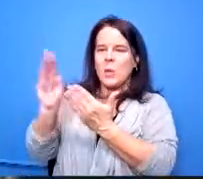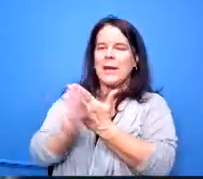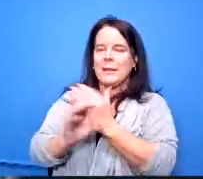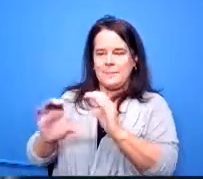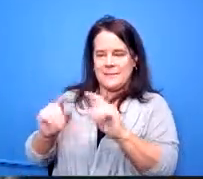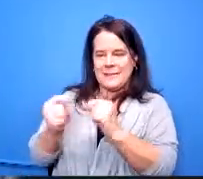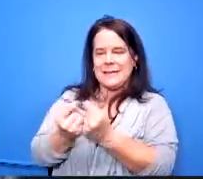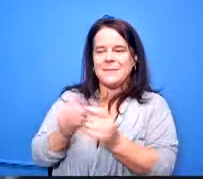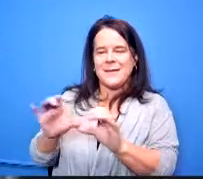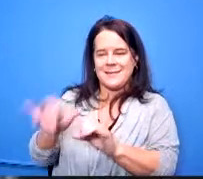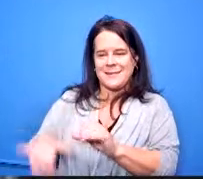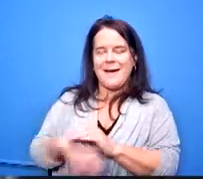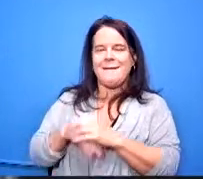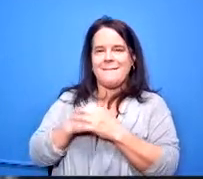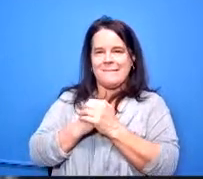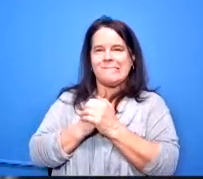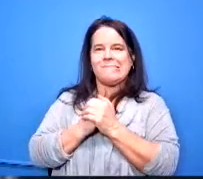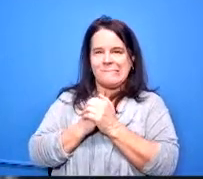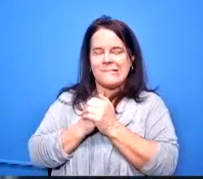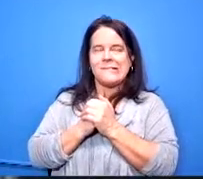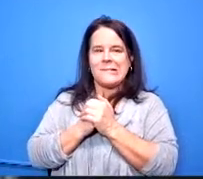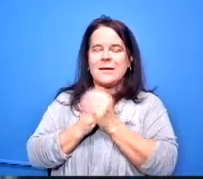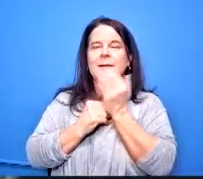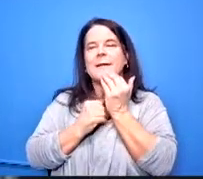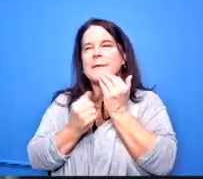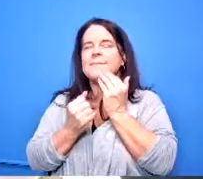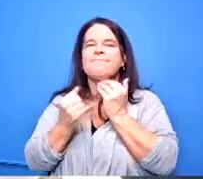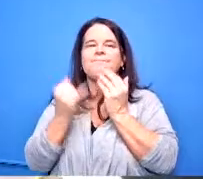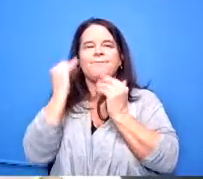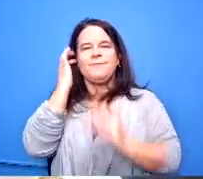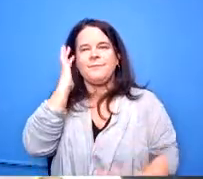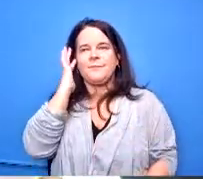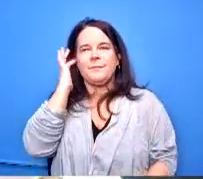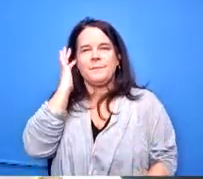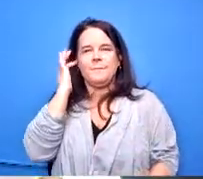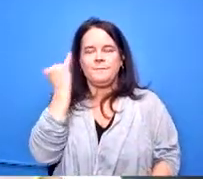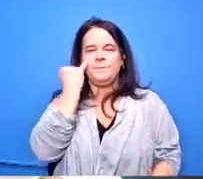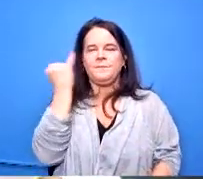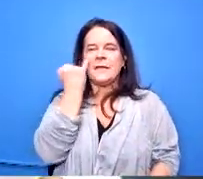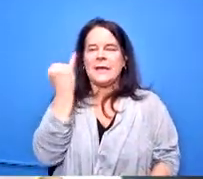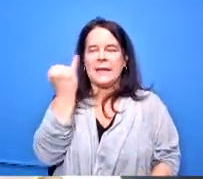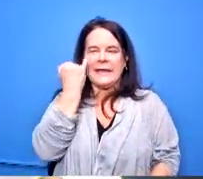so if if i have a if i have something that falls along the social studies lines like some of the